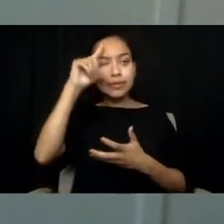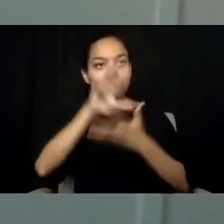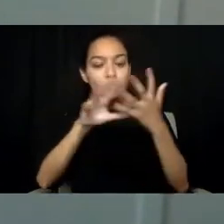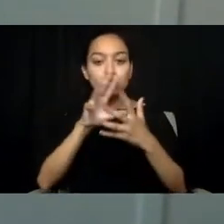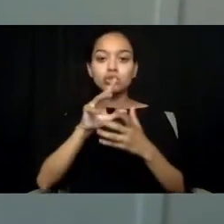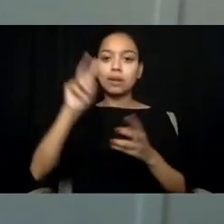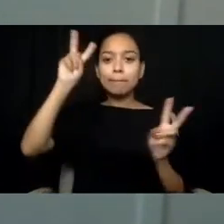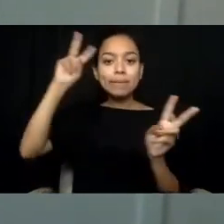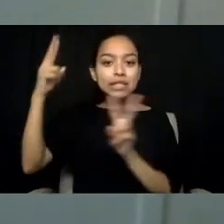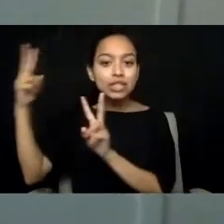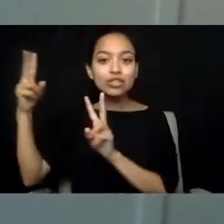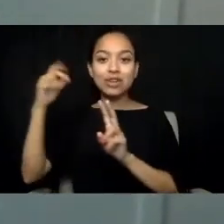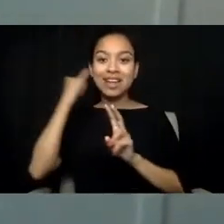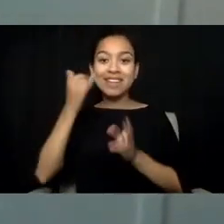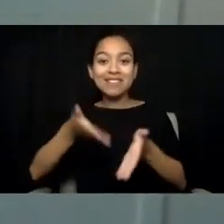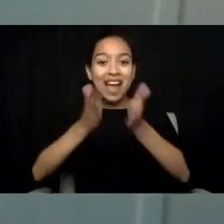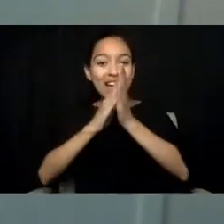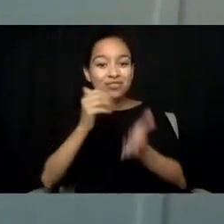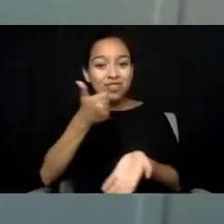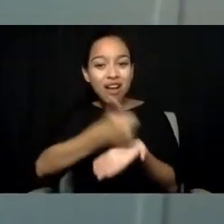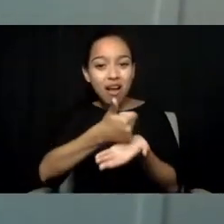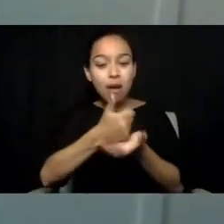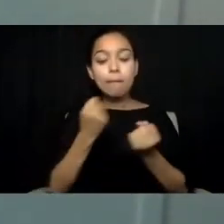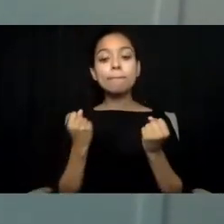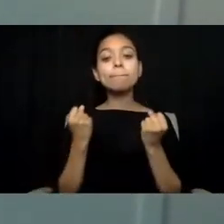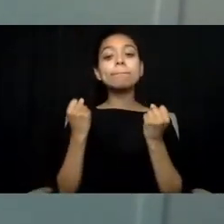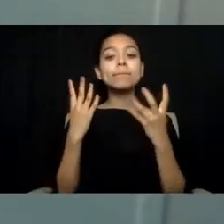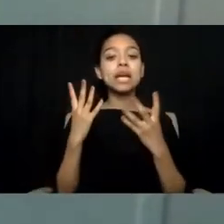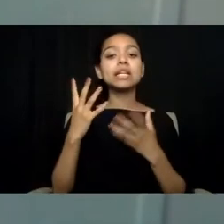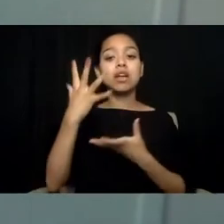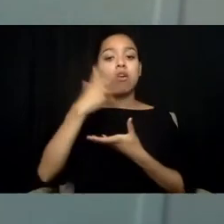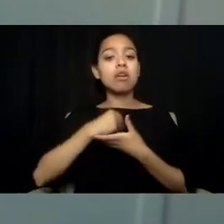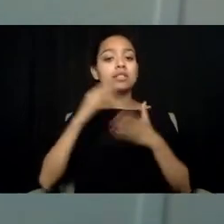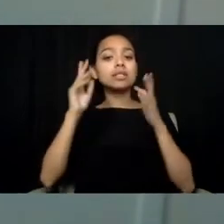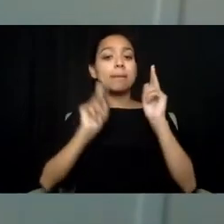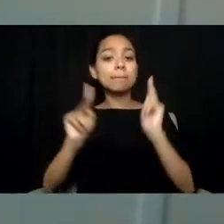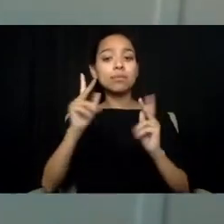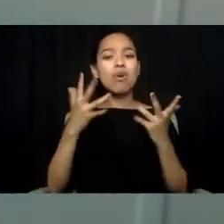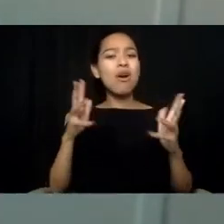Many autistic people already feel they do not belong to our society,